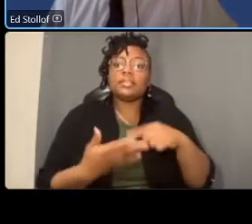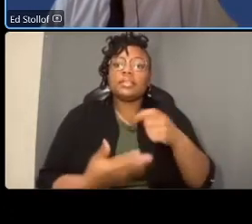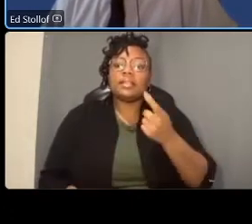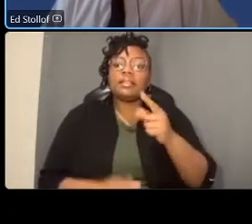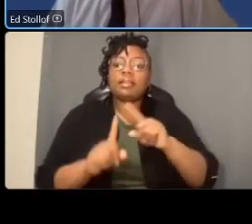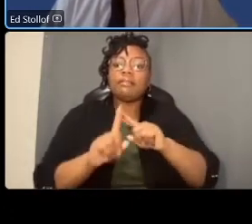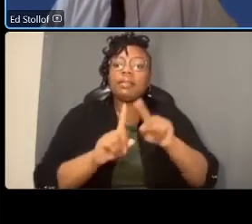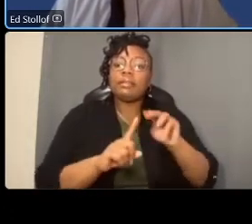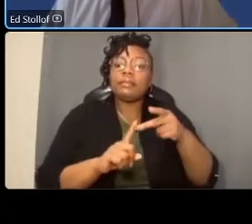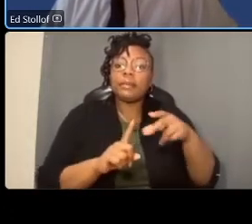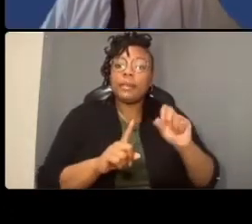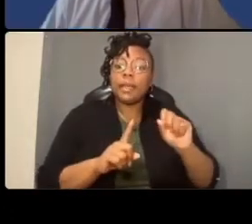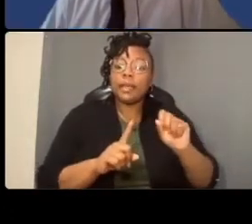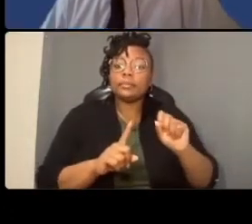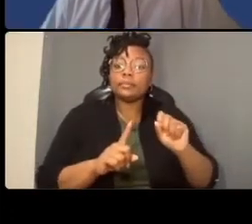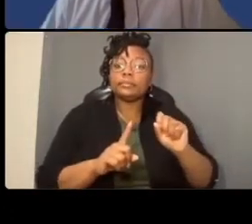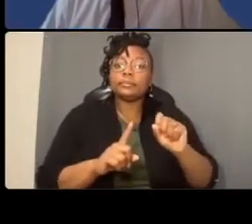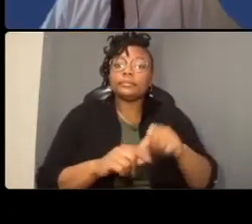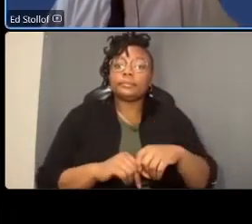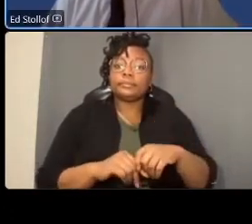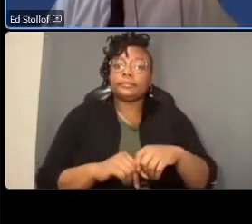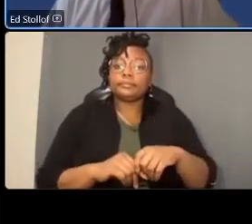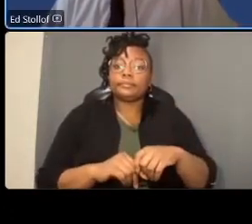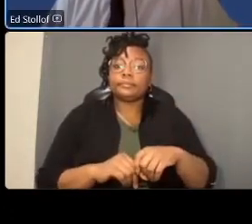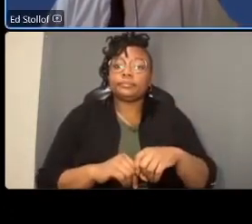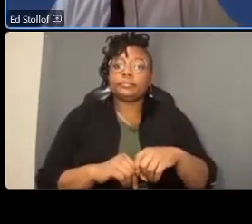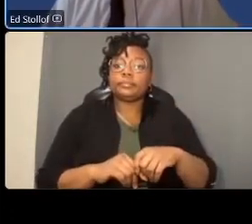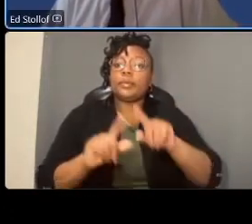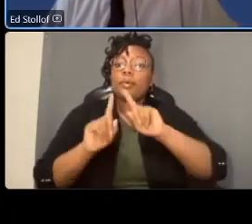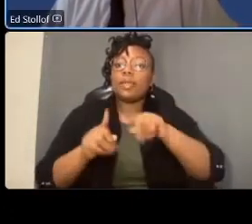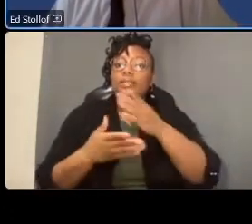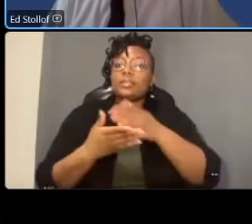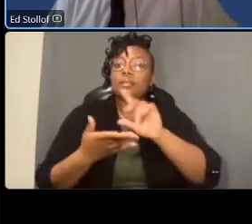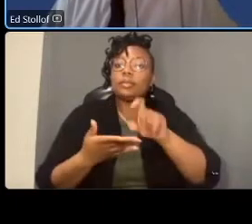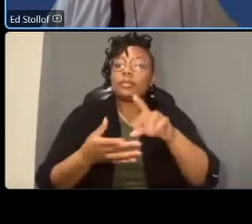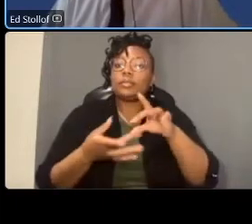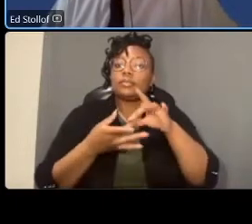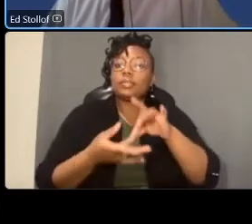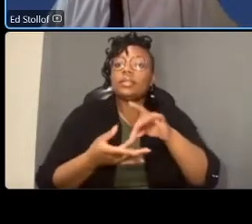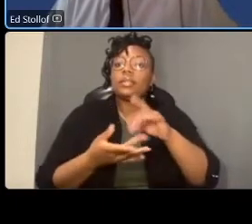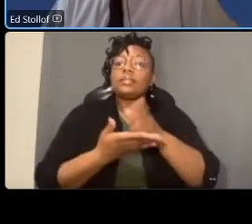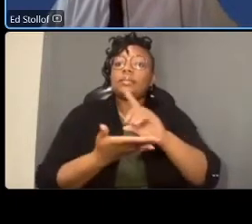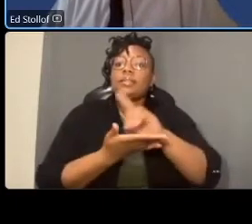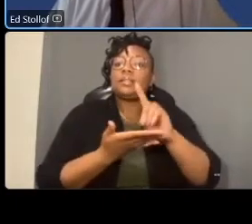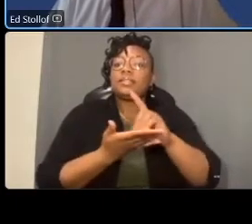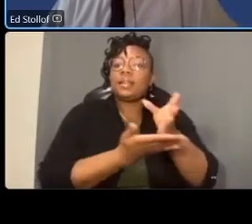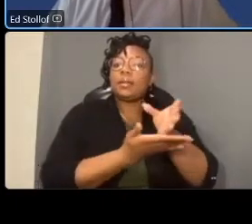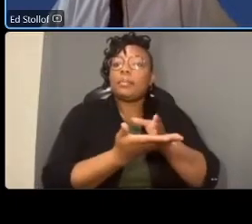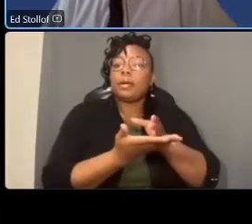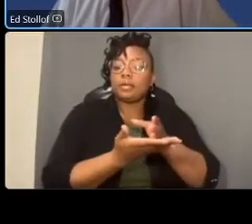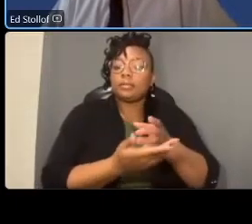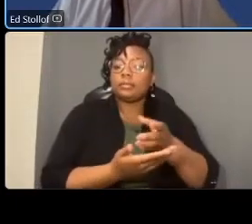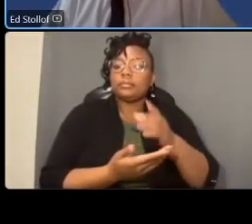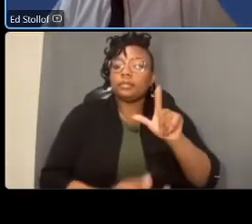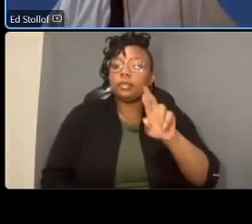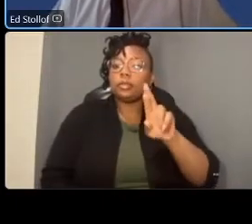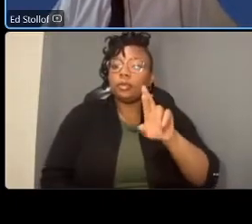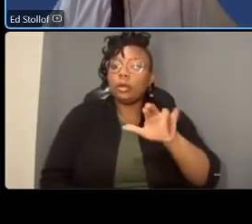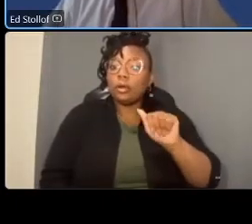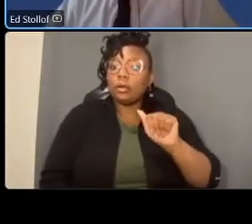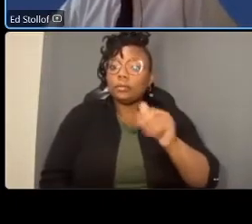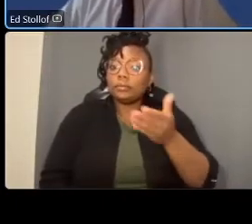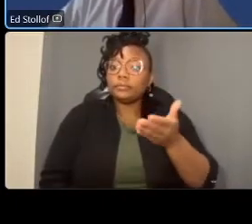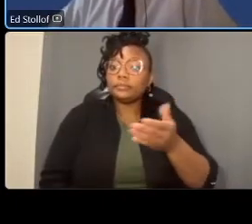try to answer some of your questions with regard to some of the design elements in the carter lara